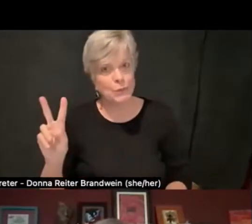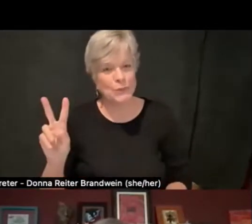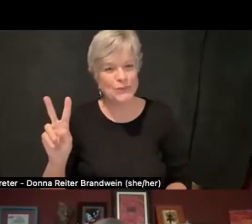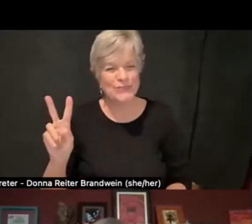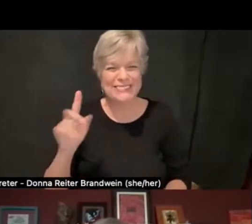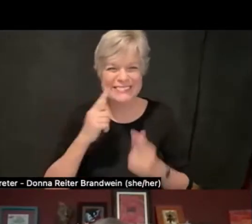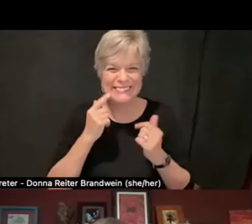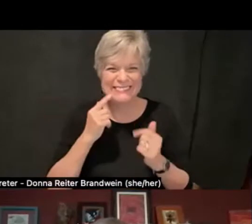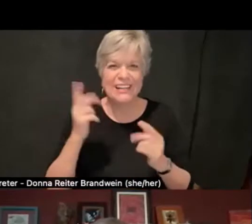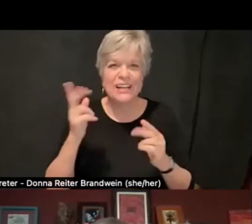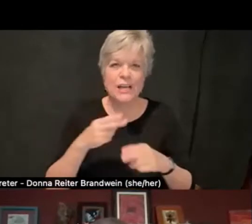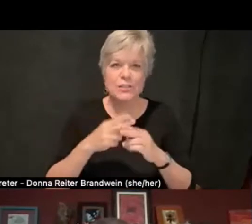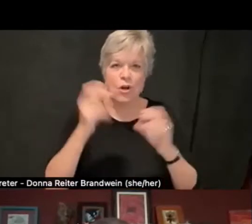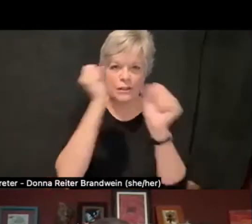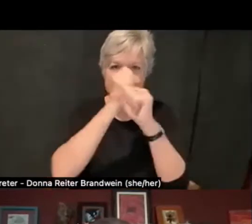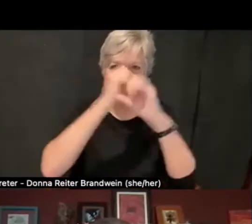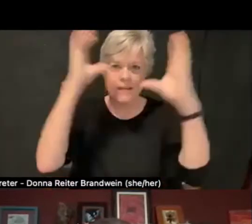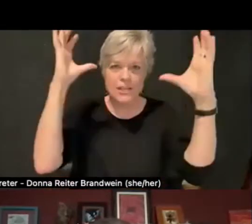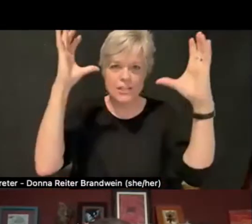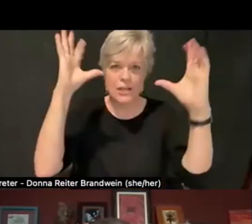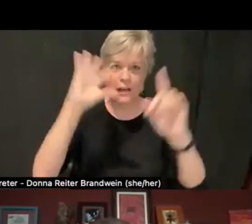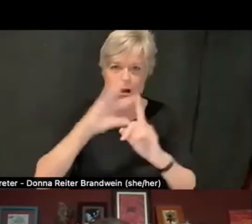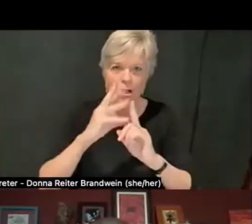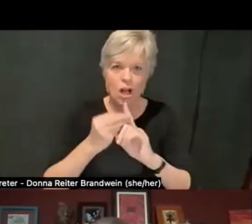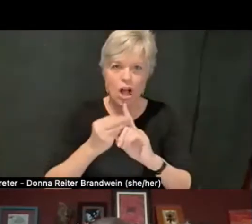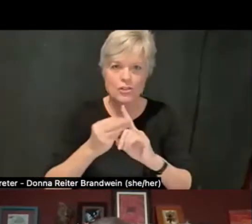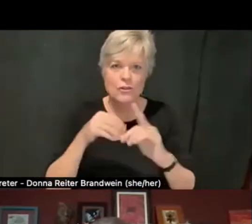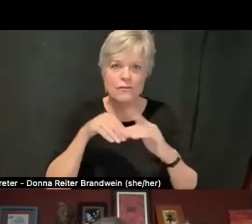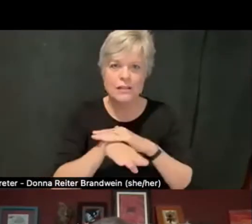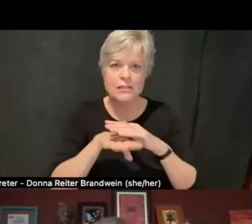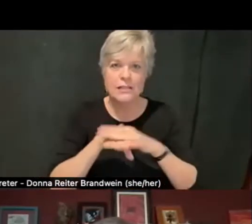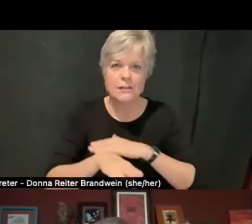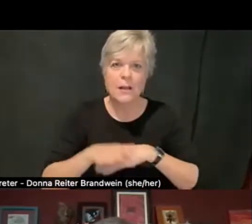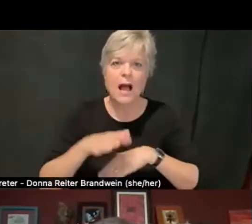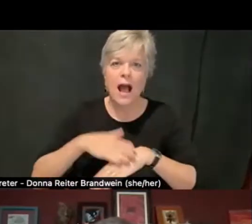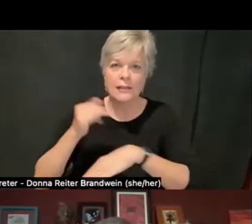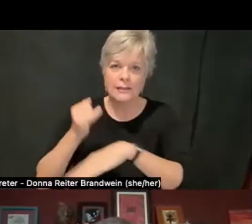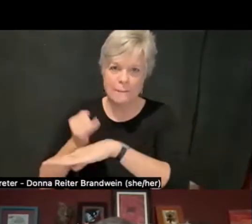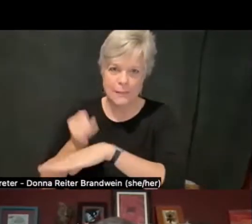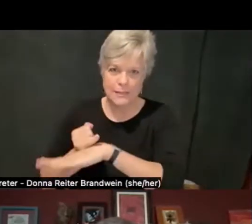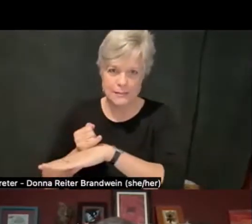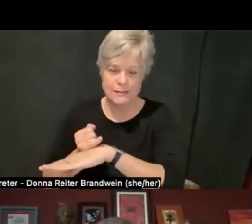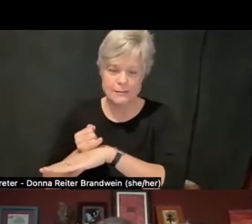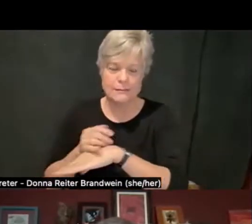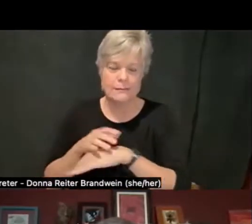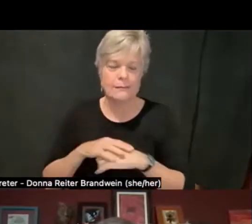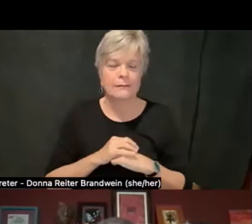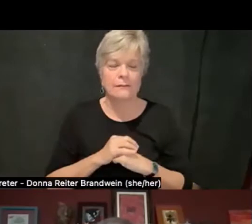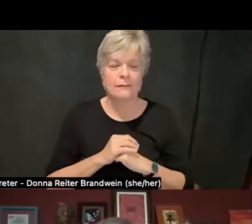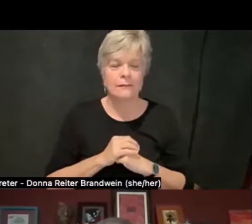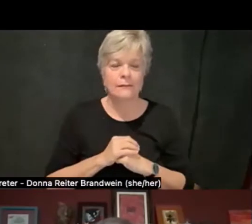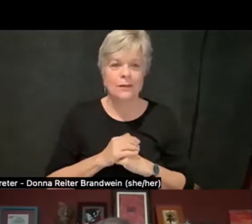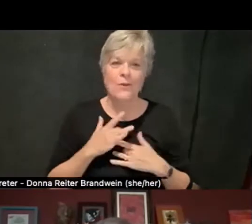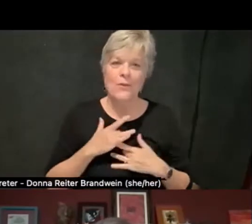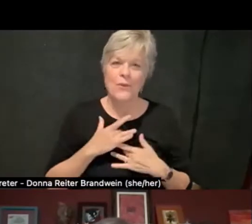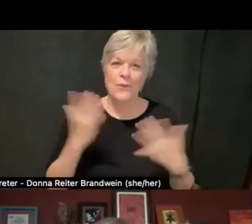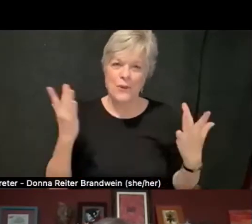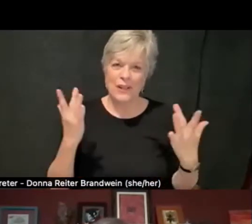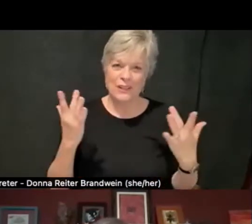Envisioning a Culture of Accessibility on Campus. And we're so thrilled to have the people